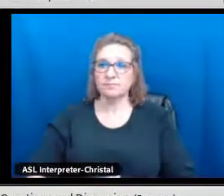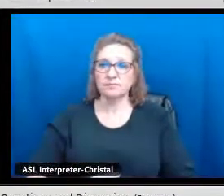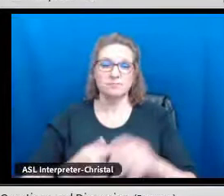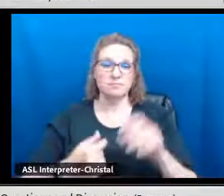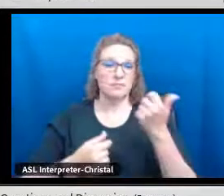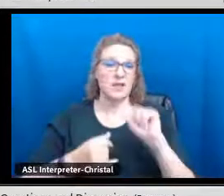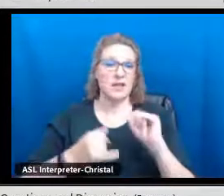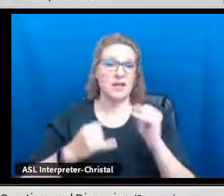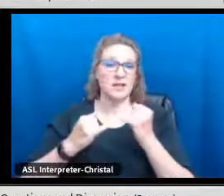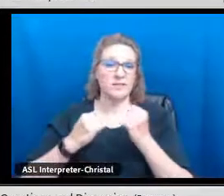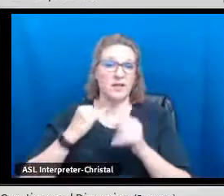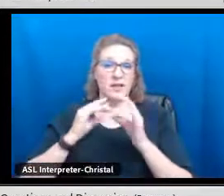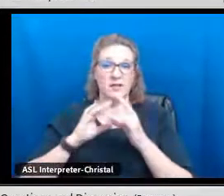well.